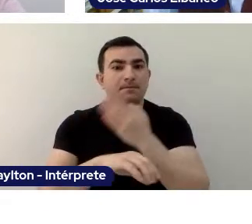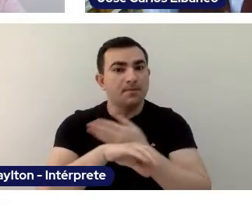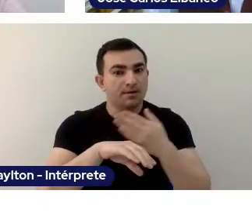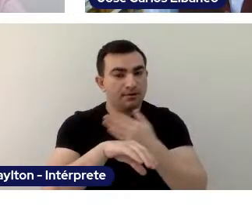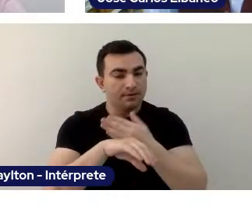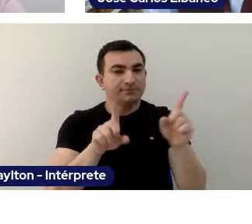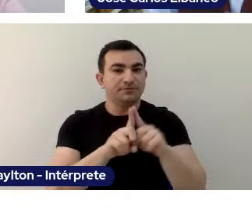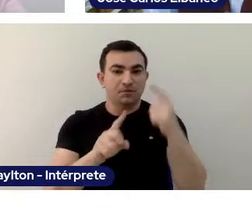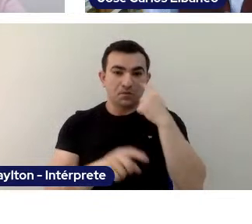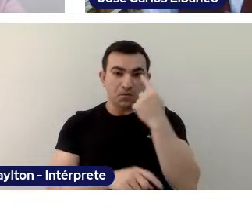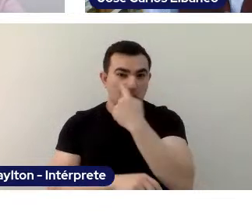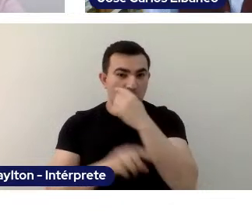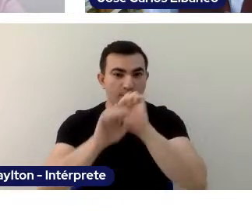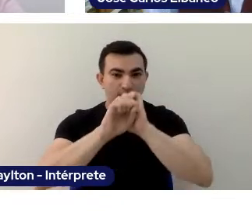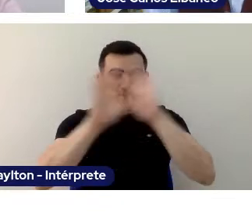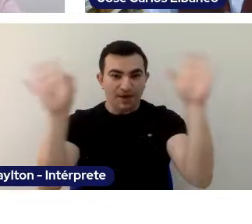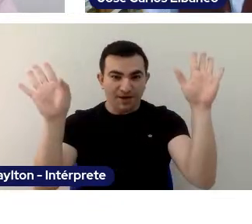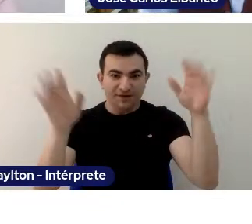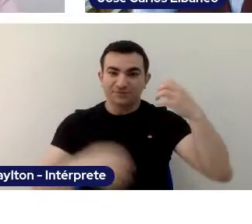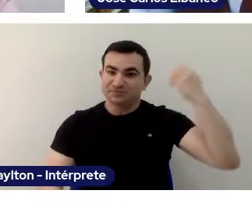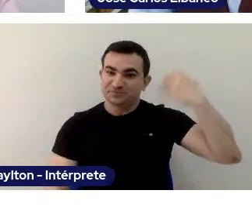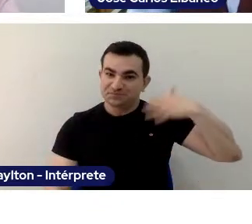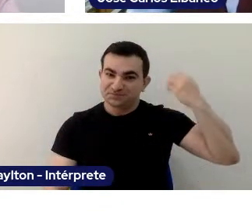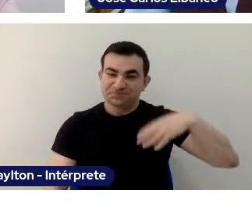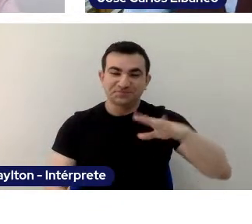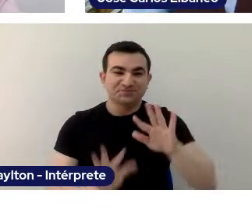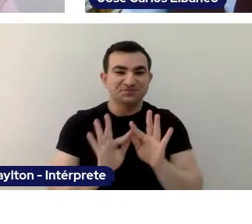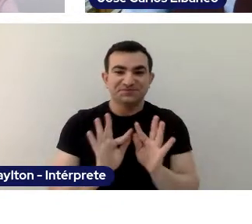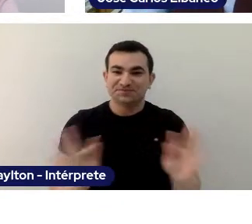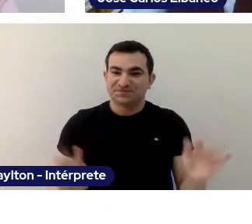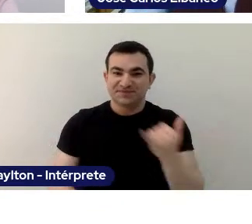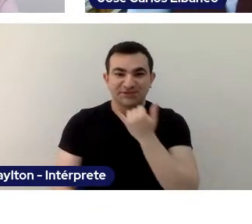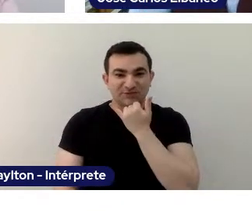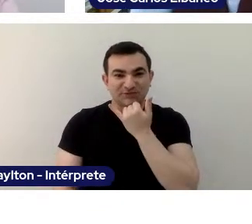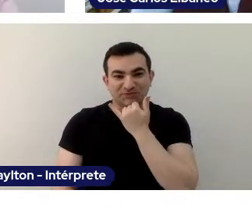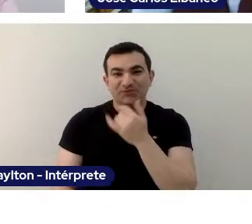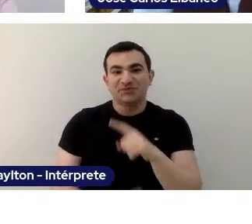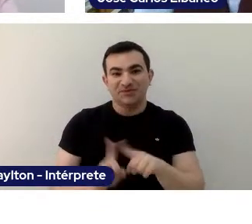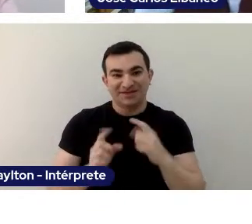I hope this is a good audio-description. I tried to make it a good one!